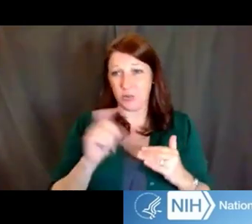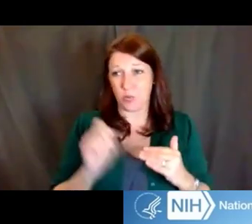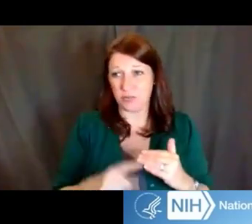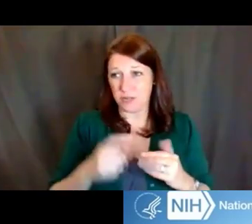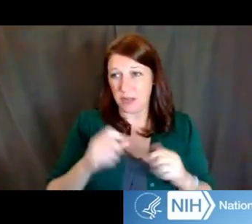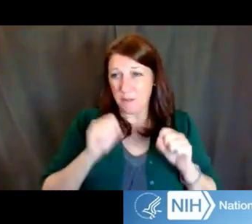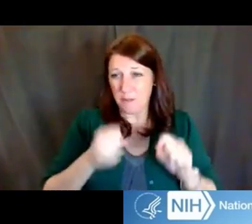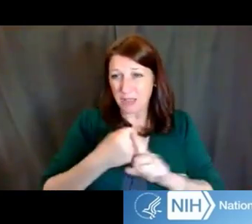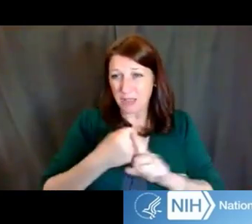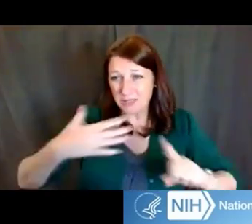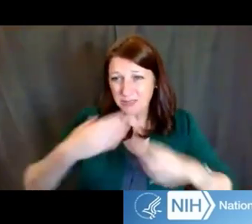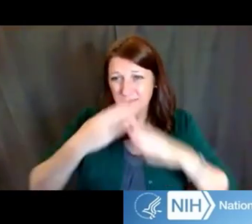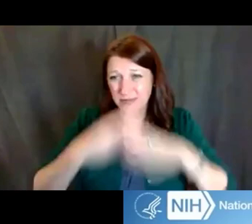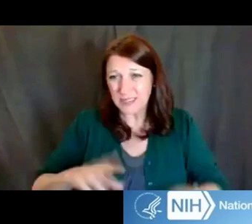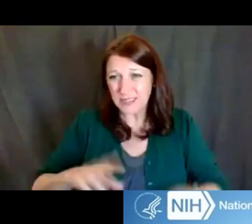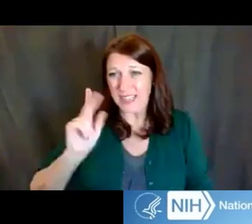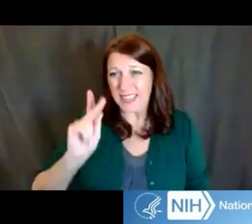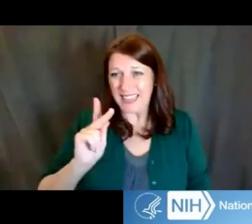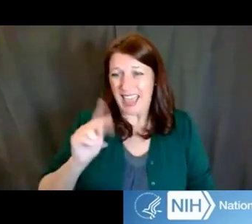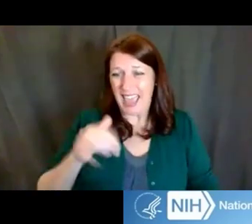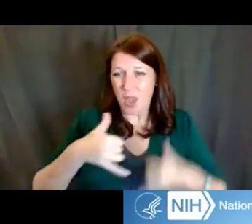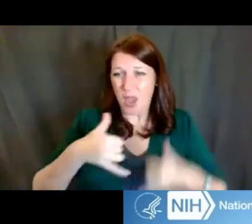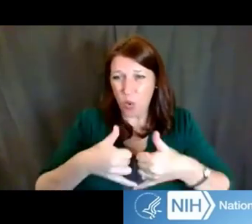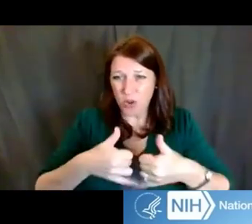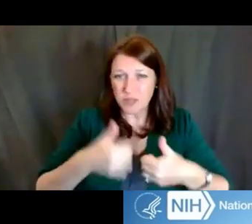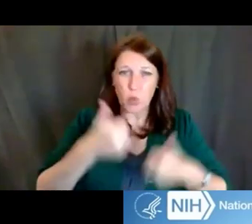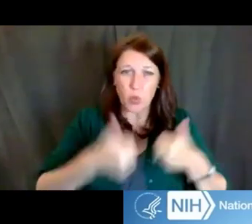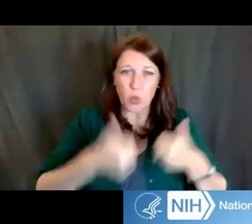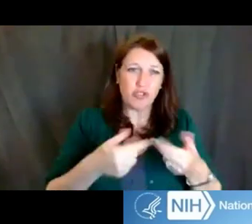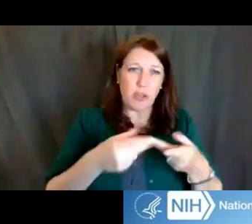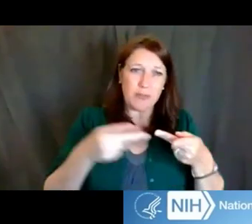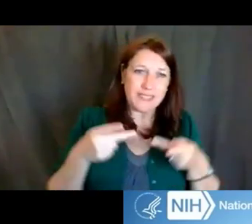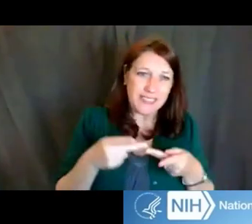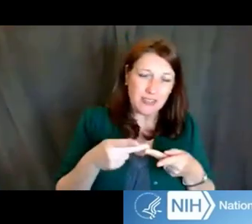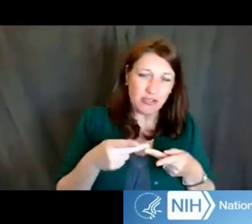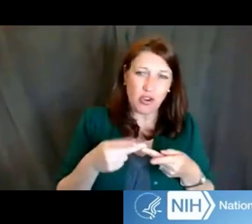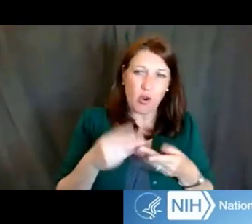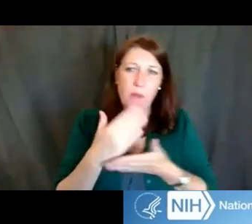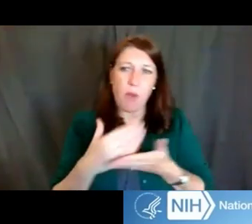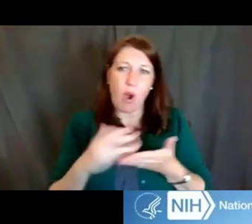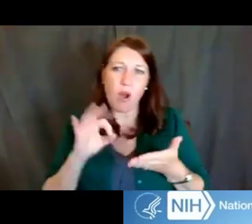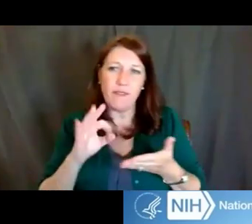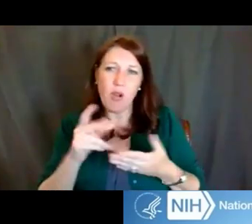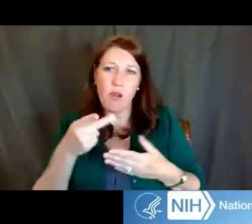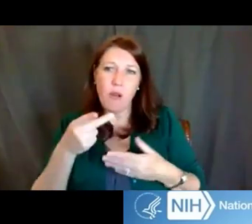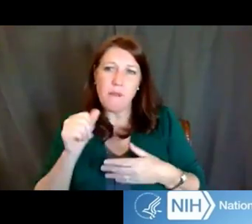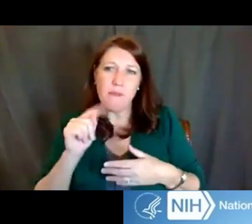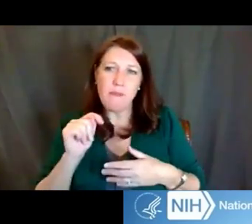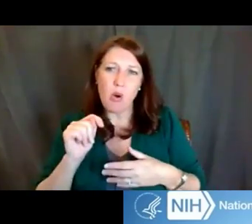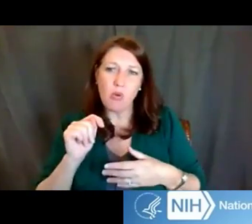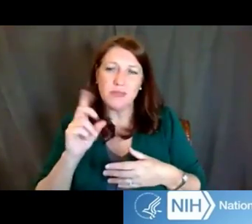for which position/stage of postdoctoral training, and what career goals each mechanism is best-suited for?